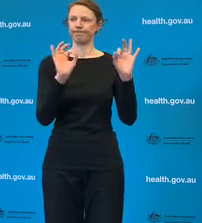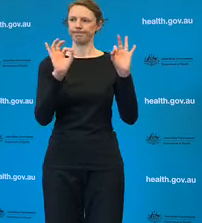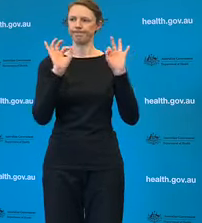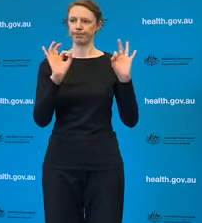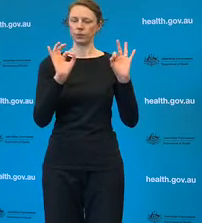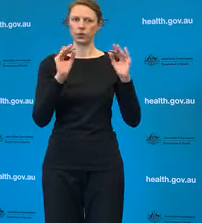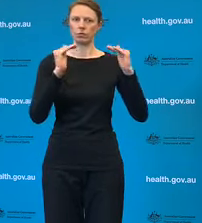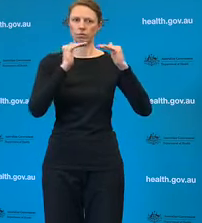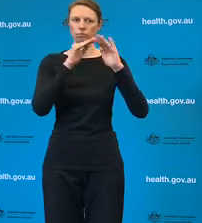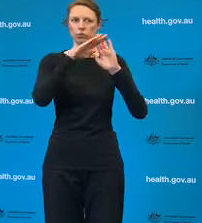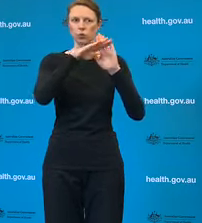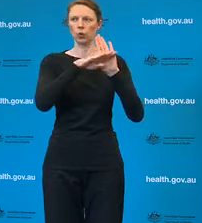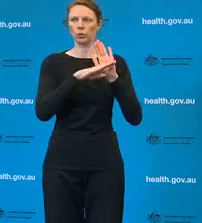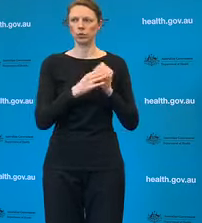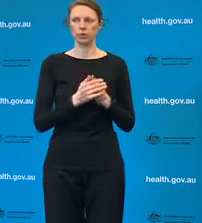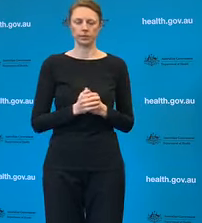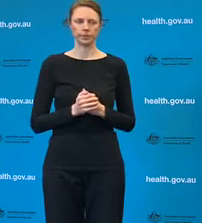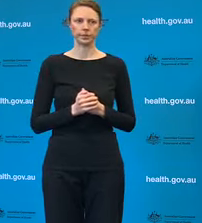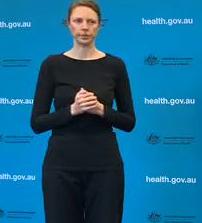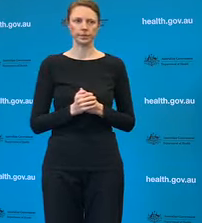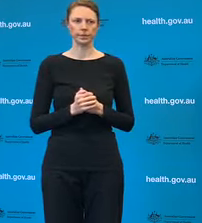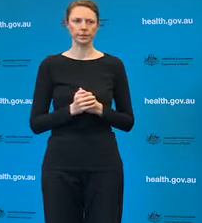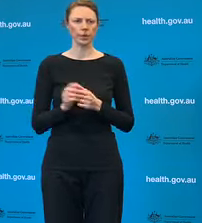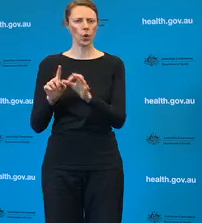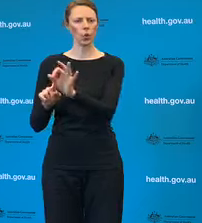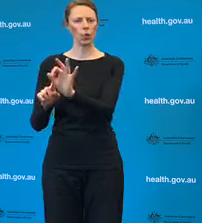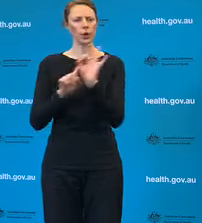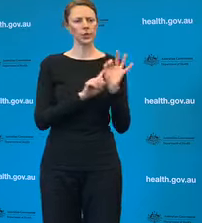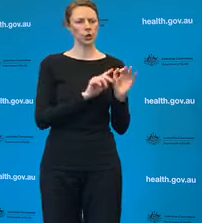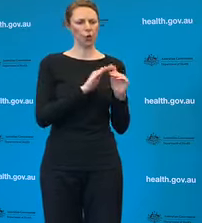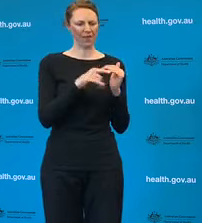Reporter: Is this type of cell line widely used to develop vaccines?